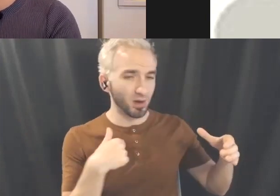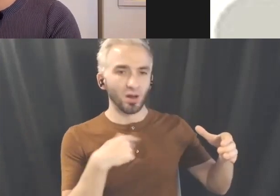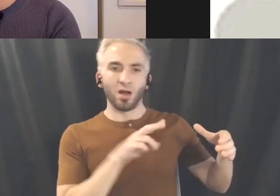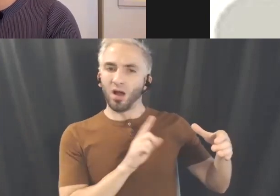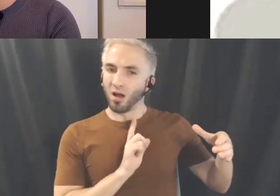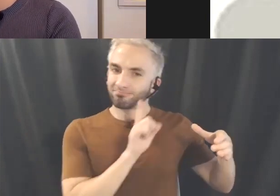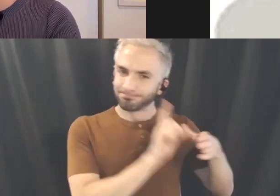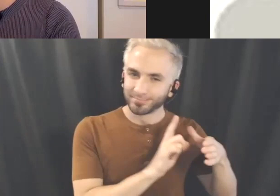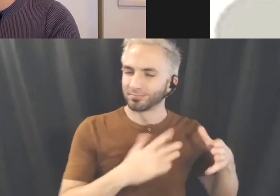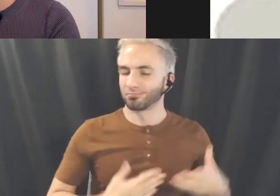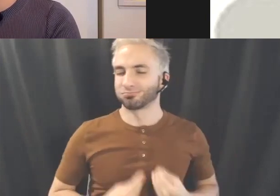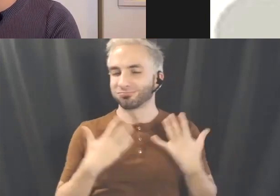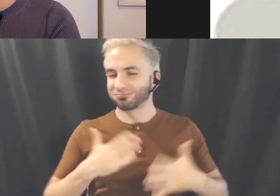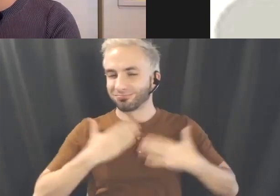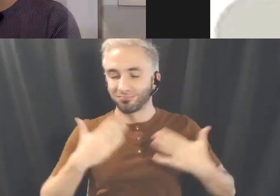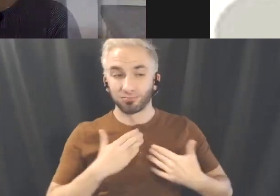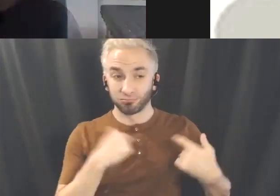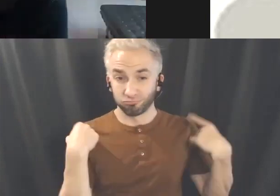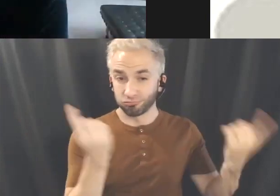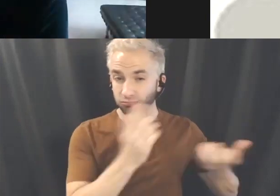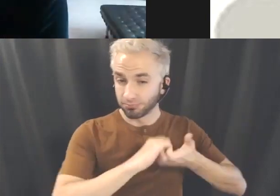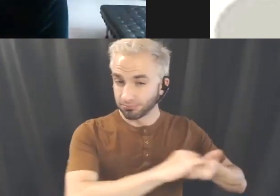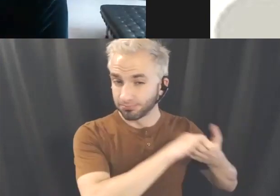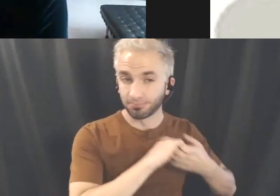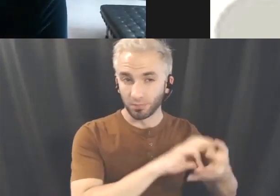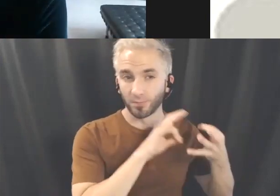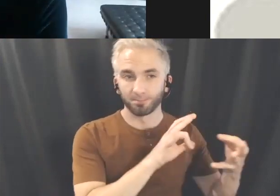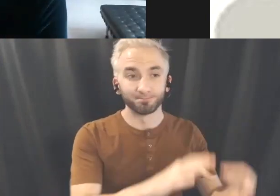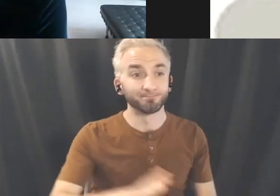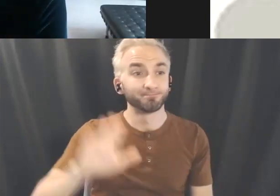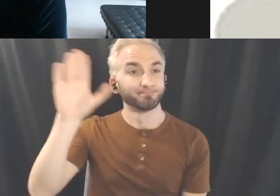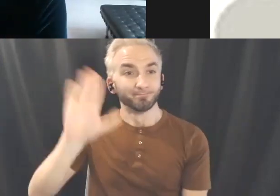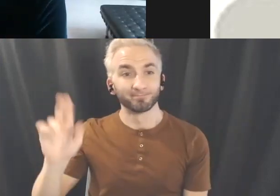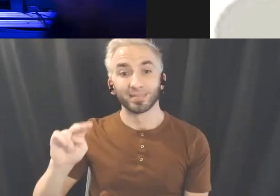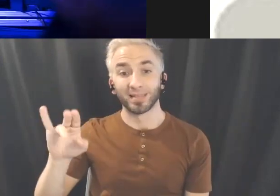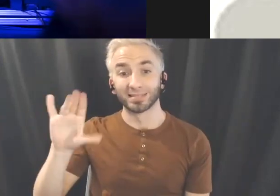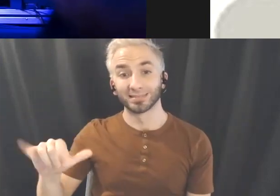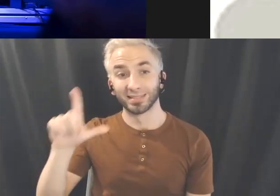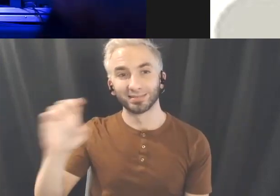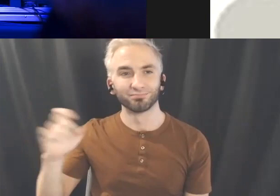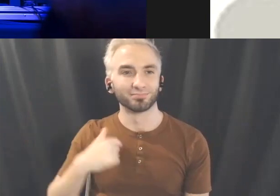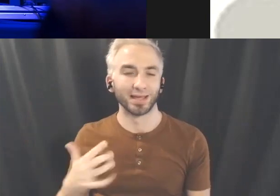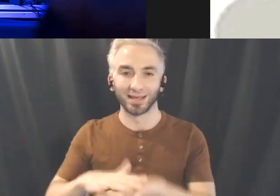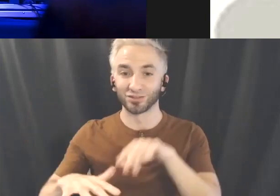we've been working together well for over three years. Hi everybody, my name is Nancy Lee. I'm a interdisciplinary media artist.